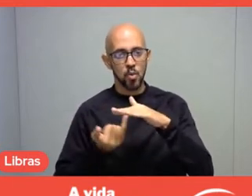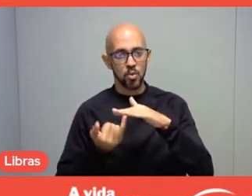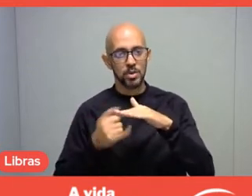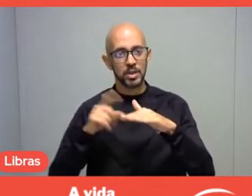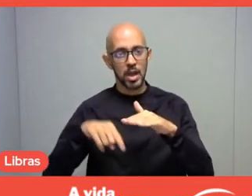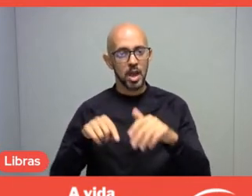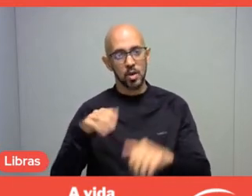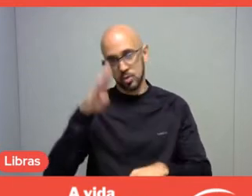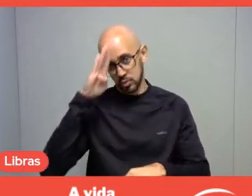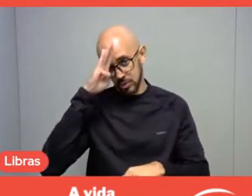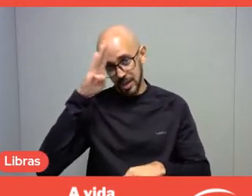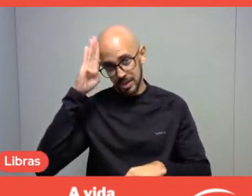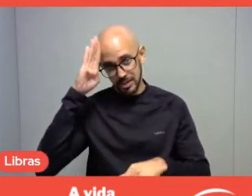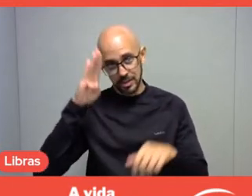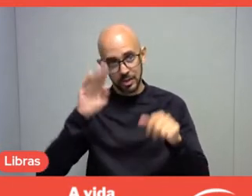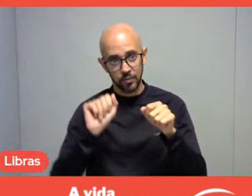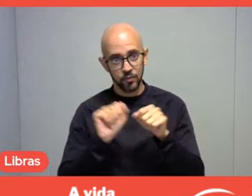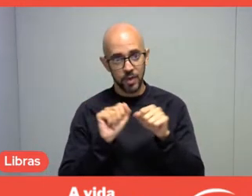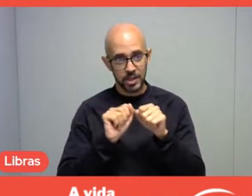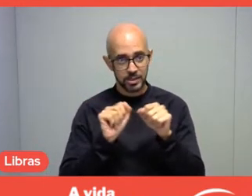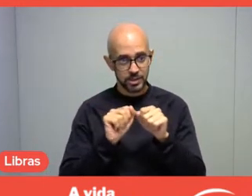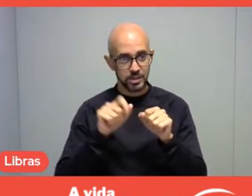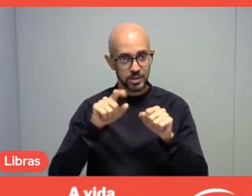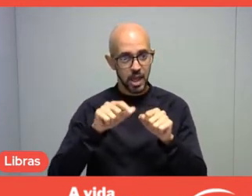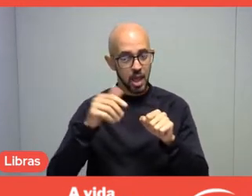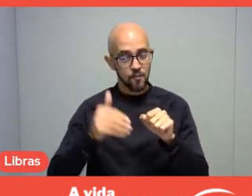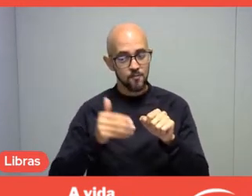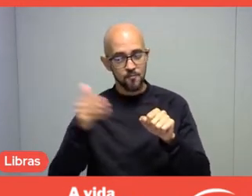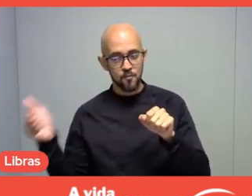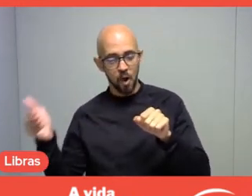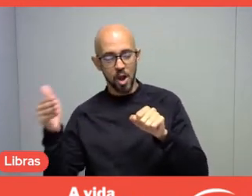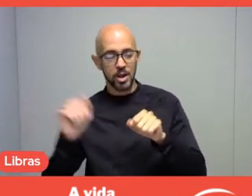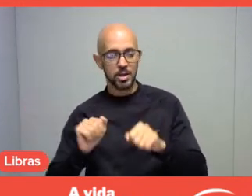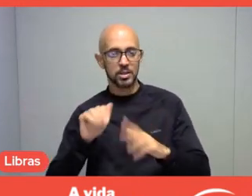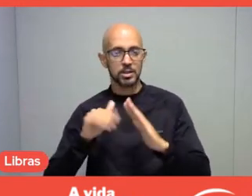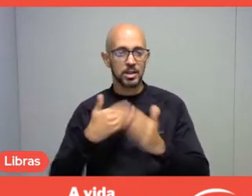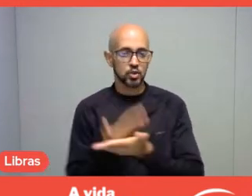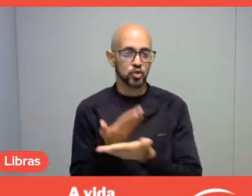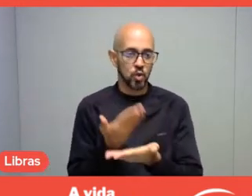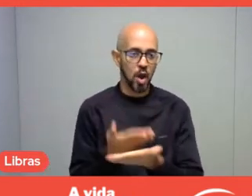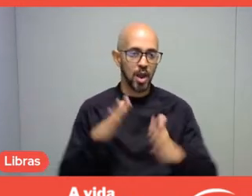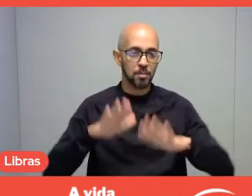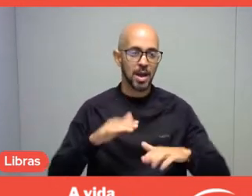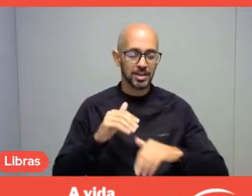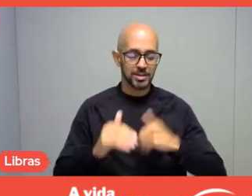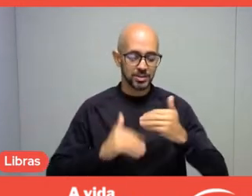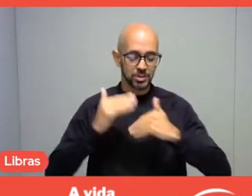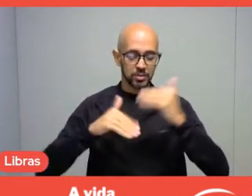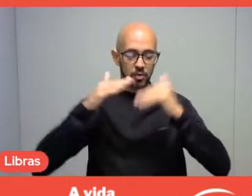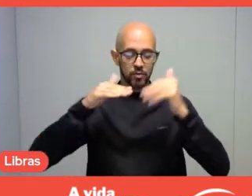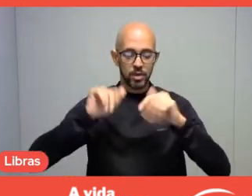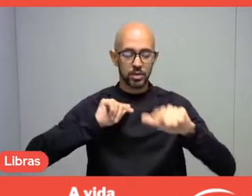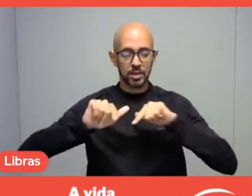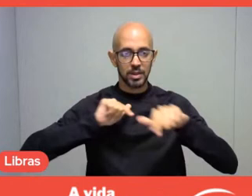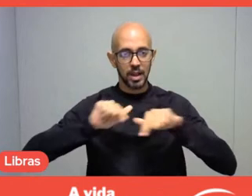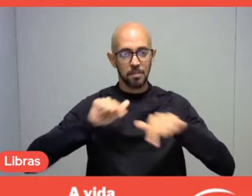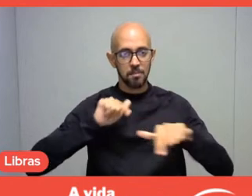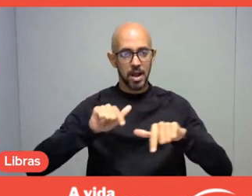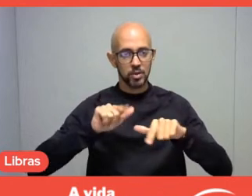that is, outside the scope of the school environment, but developing activities with pedagogical intent.